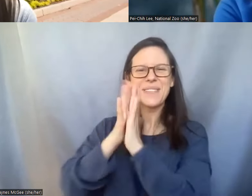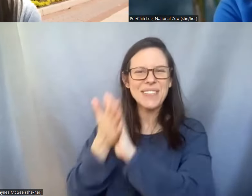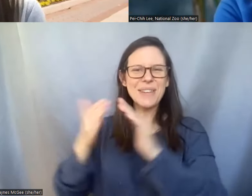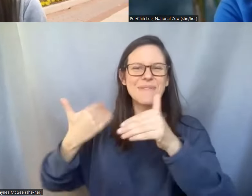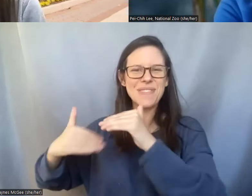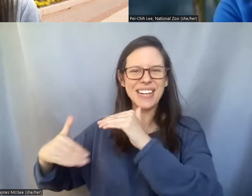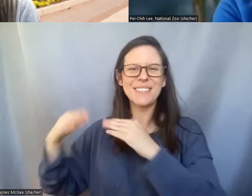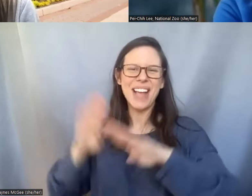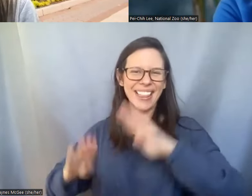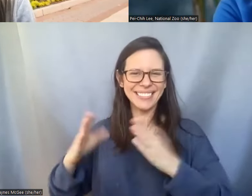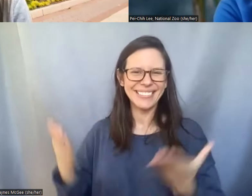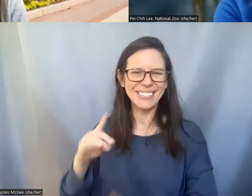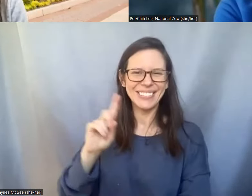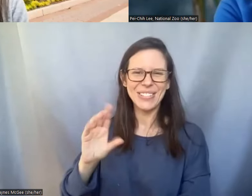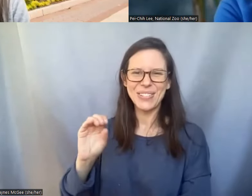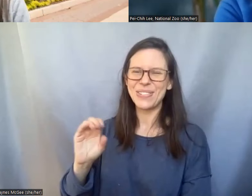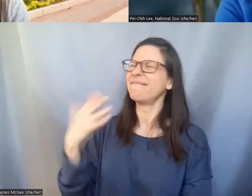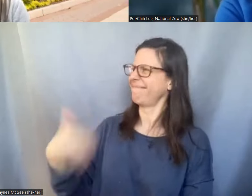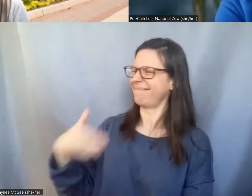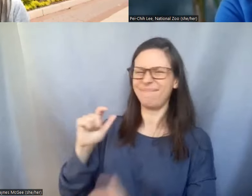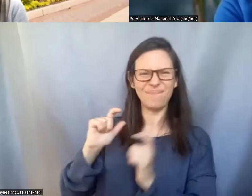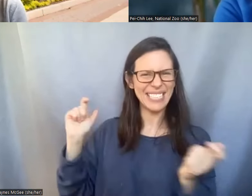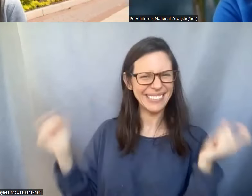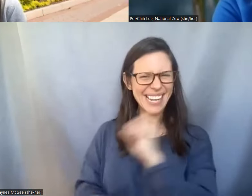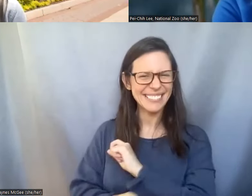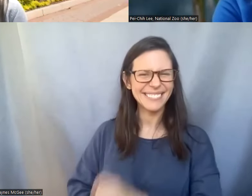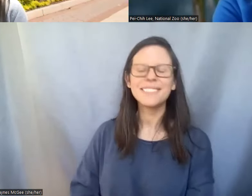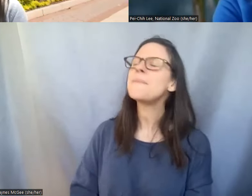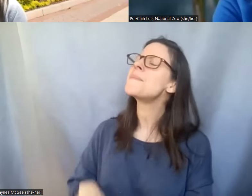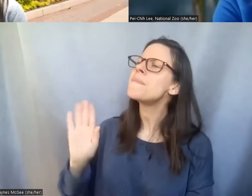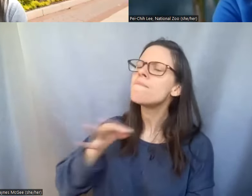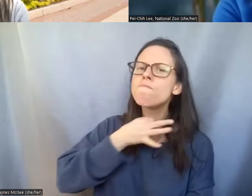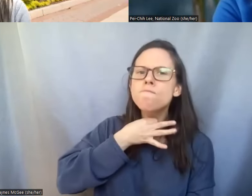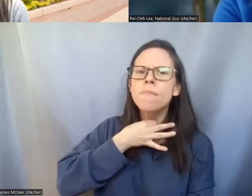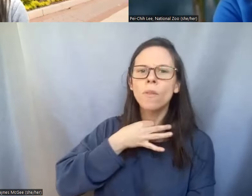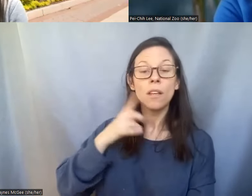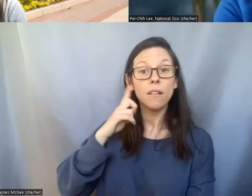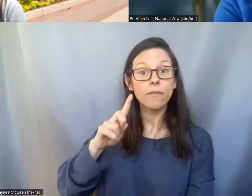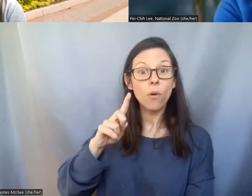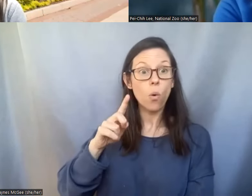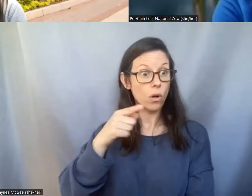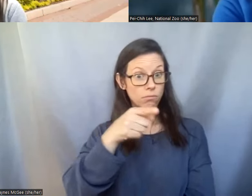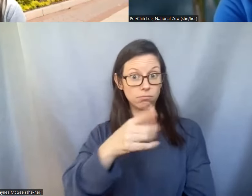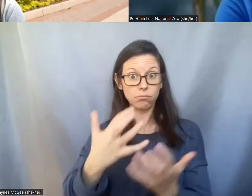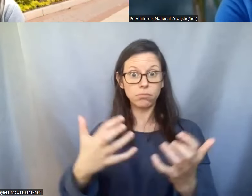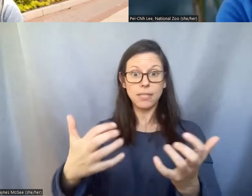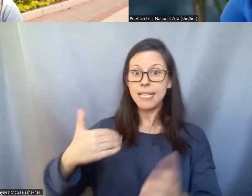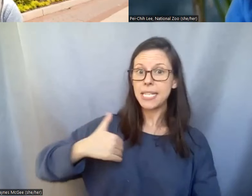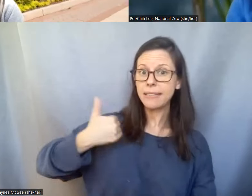quite quite the pivot um, what advice do you have for any of our students our folks watching who